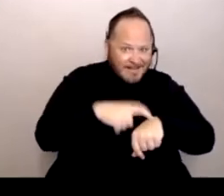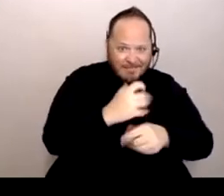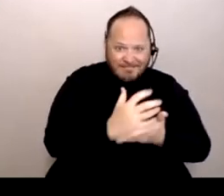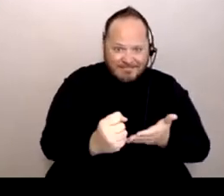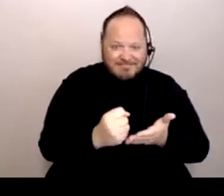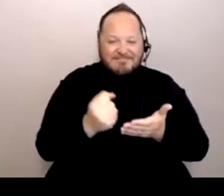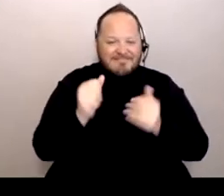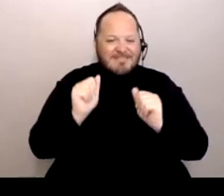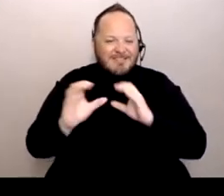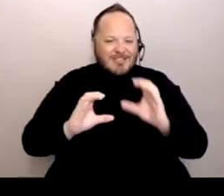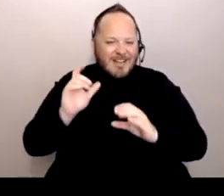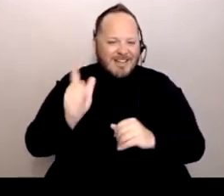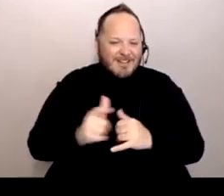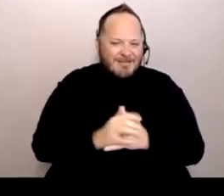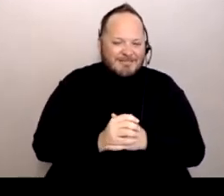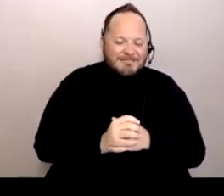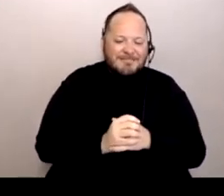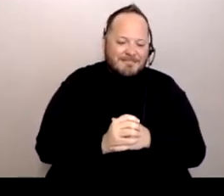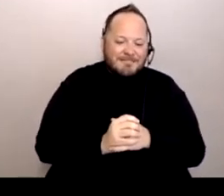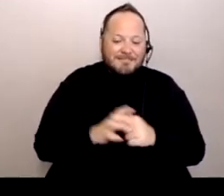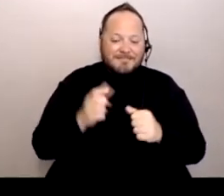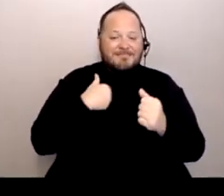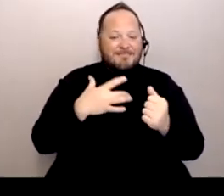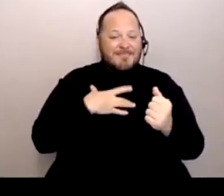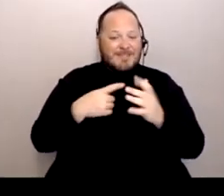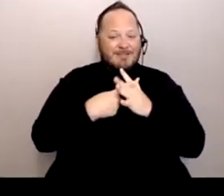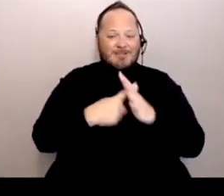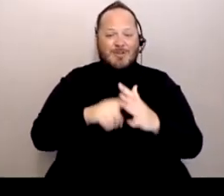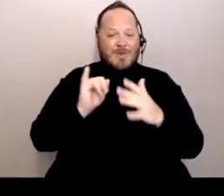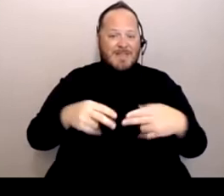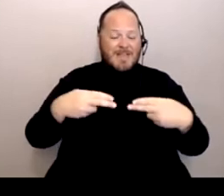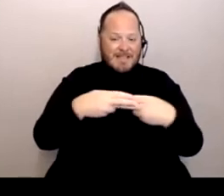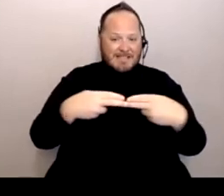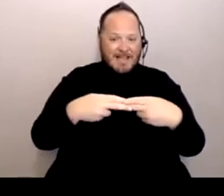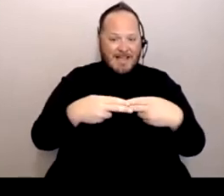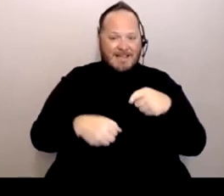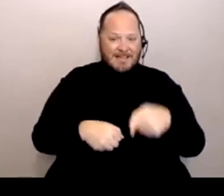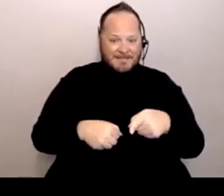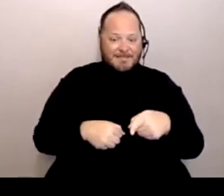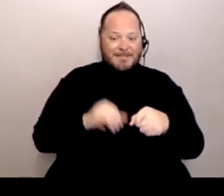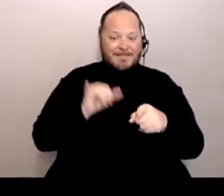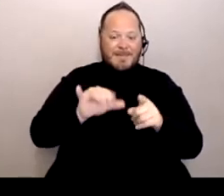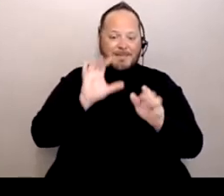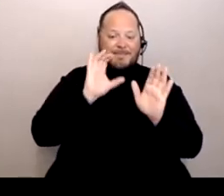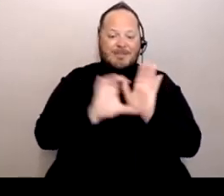I wanted to start with this slide. It's a slide of a jalapeno and it's on fire,